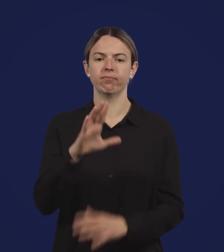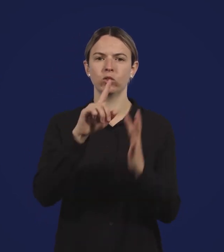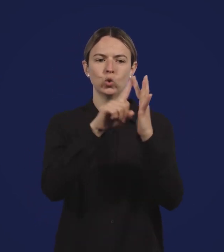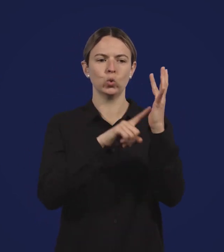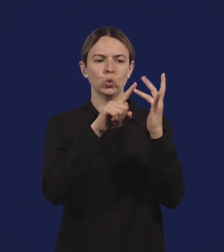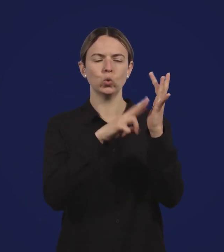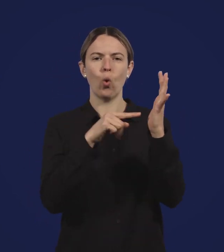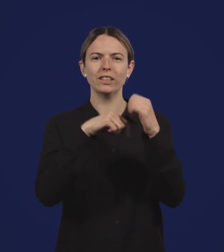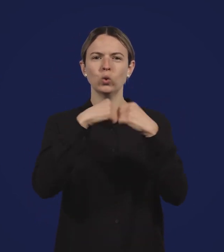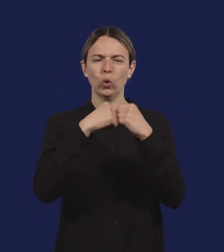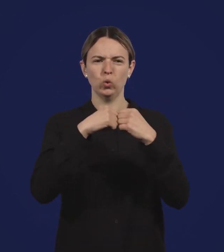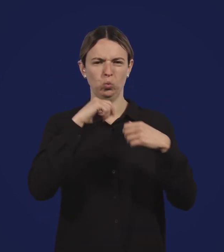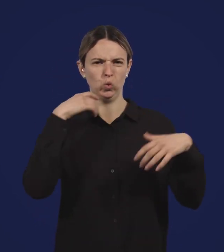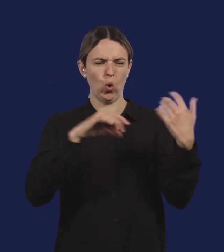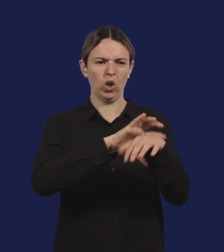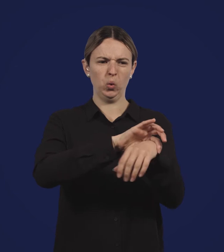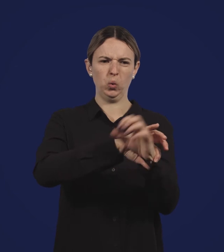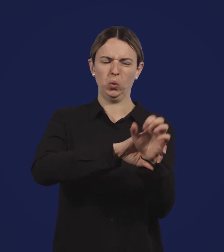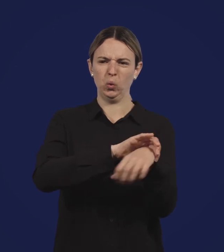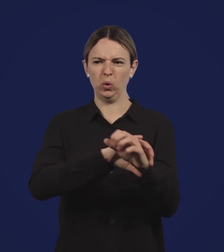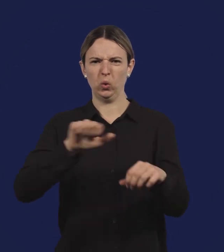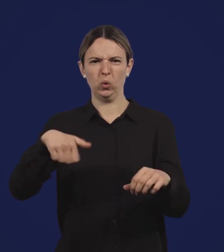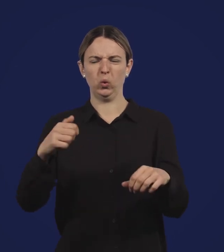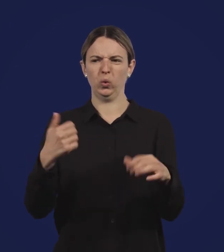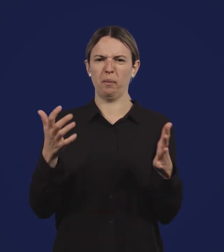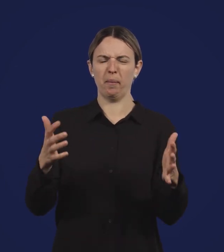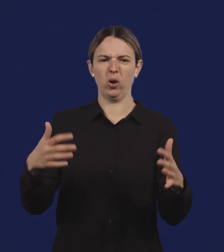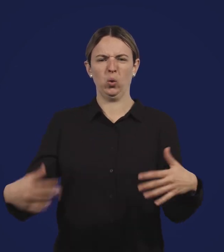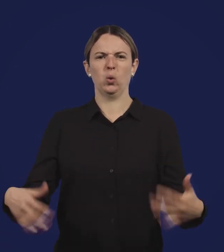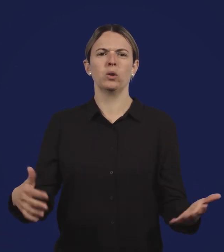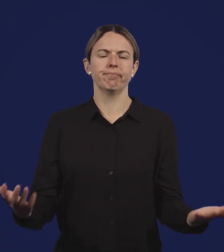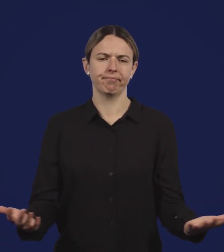or joint pain or stiffness.